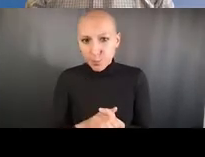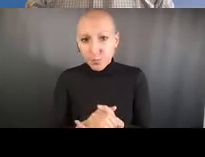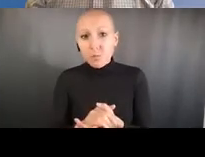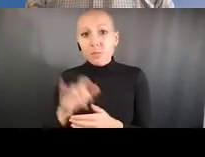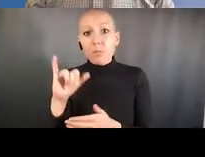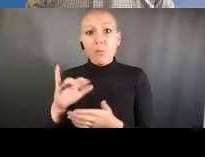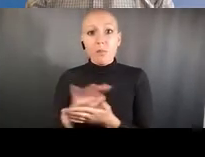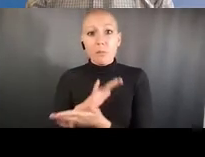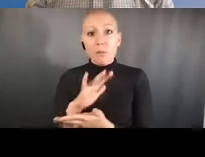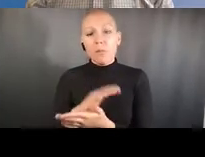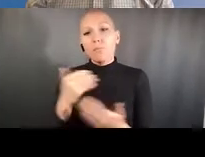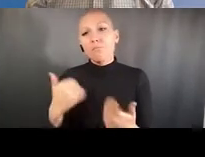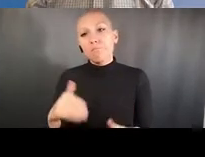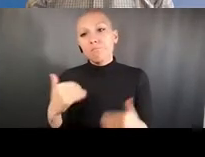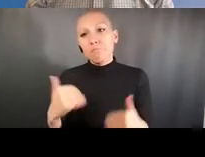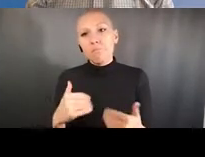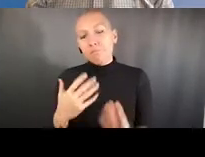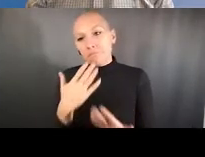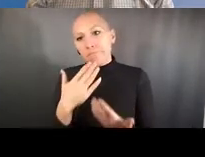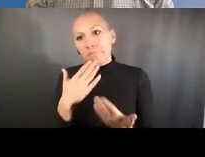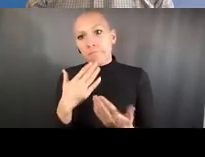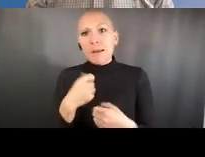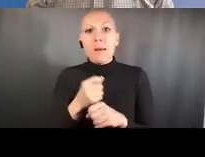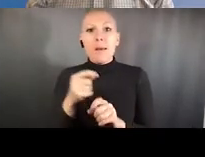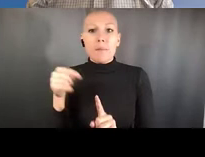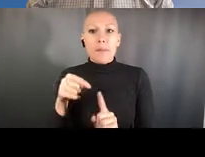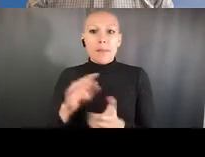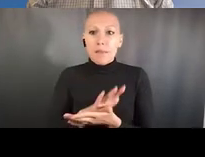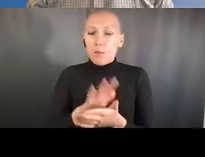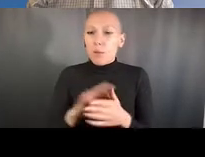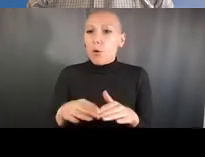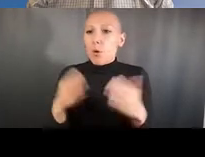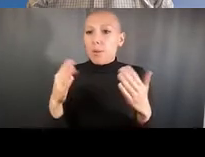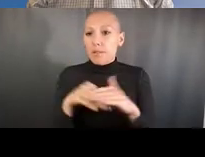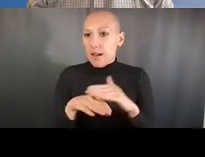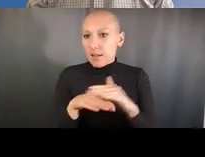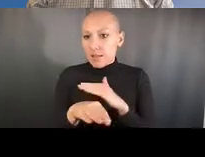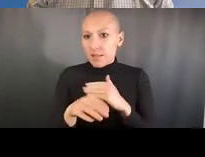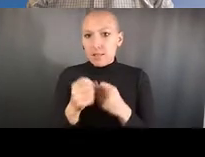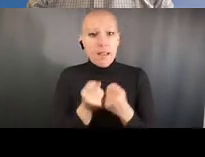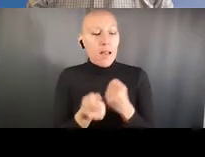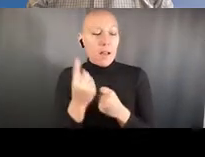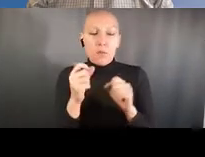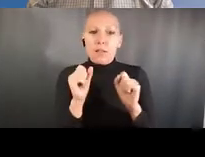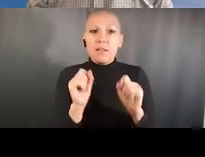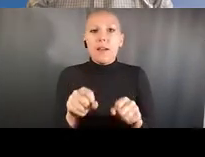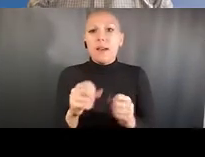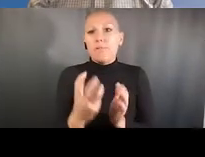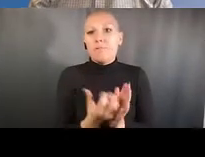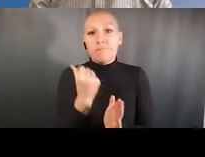such as getting that next high profile paper route. We require an institutional letter,